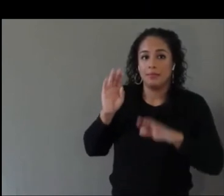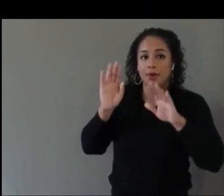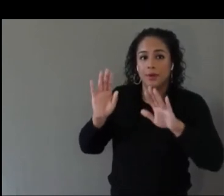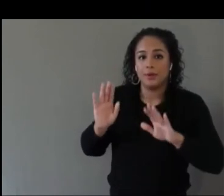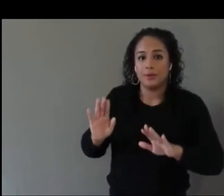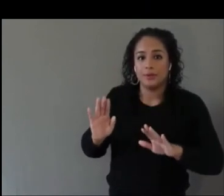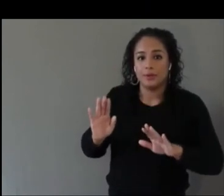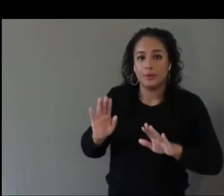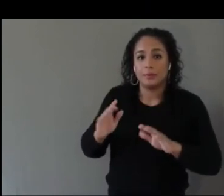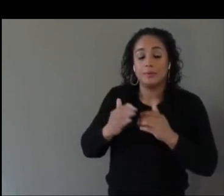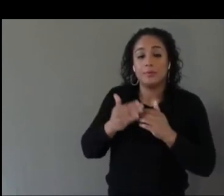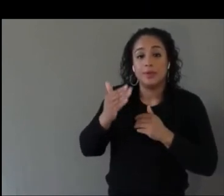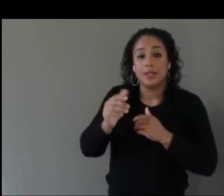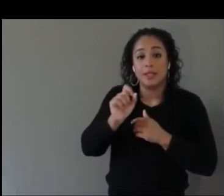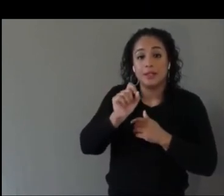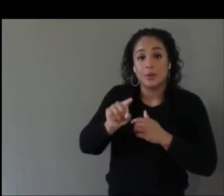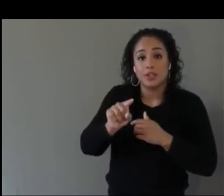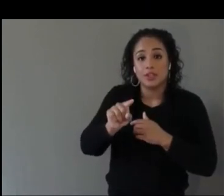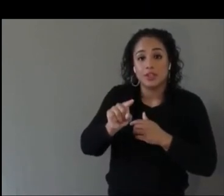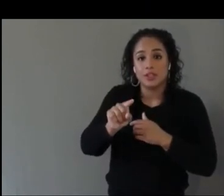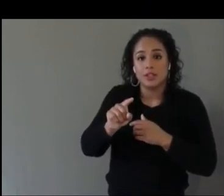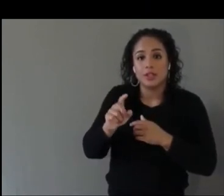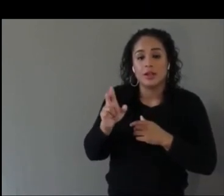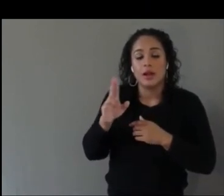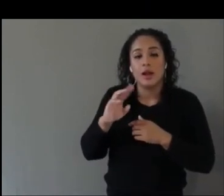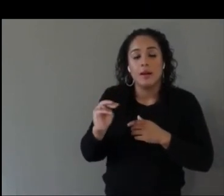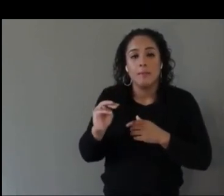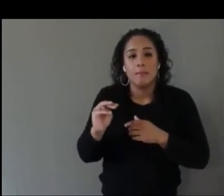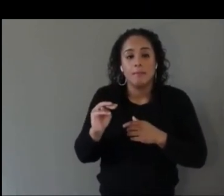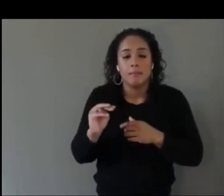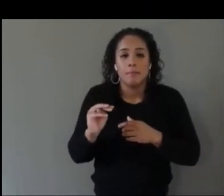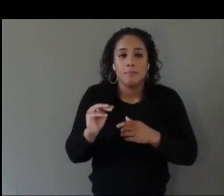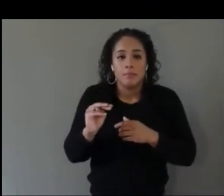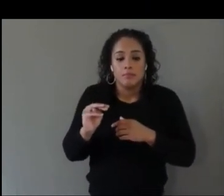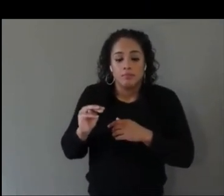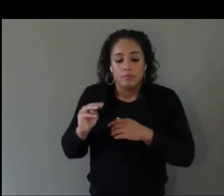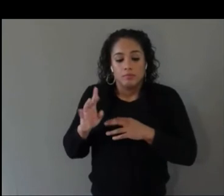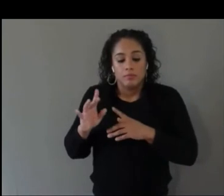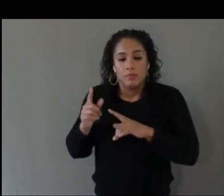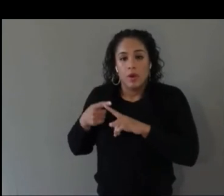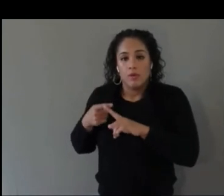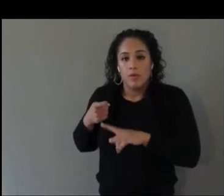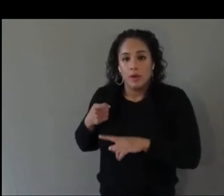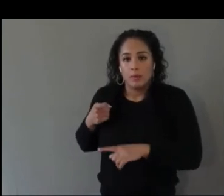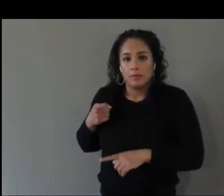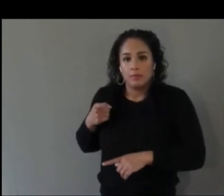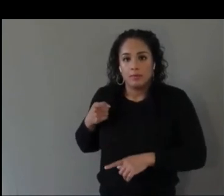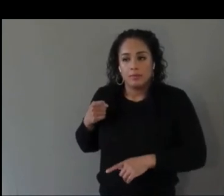The next question is from who? Sorry.